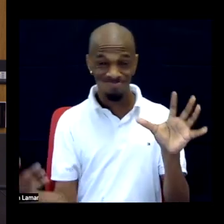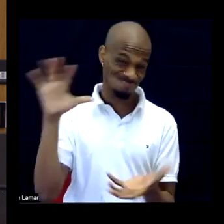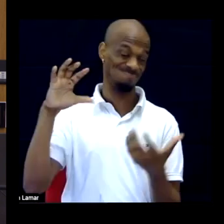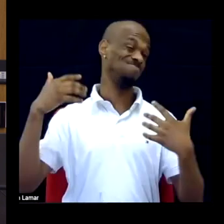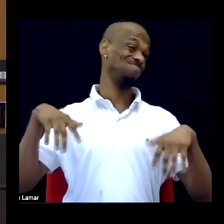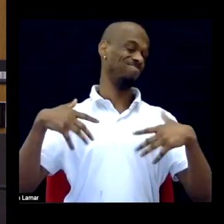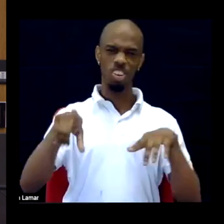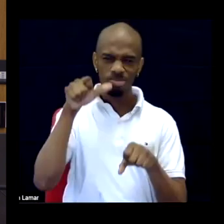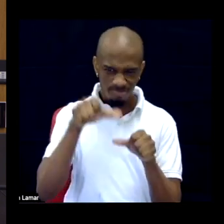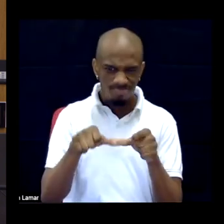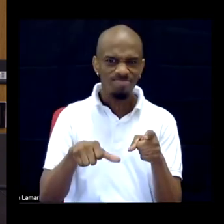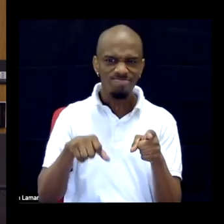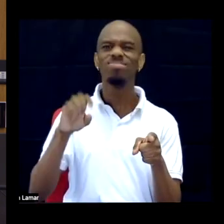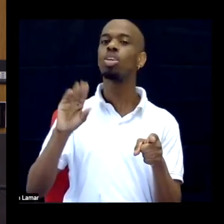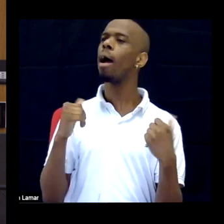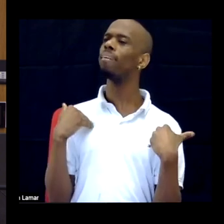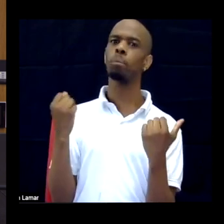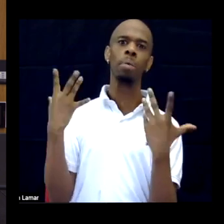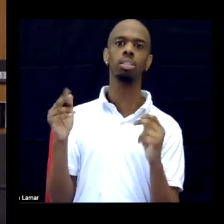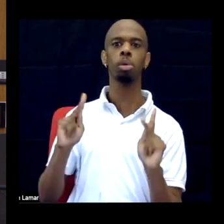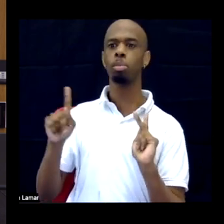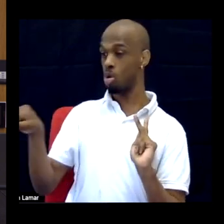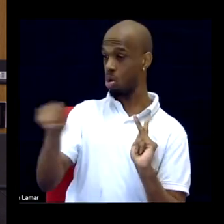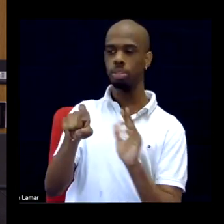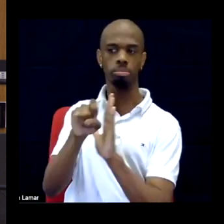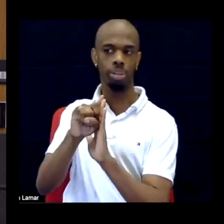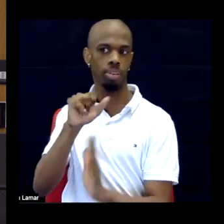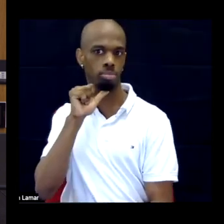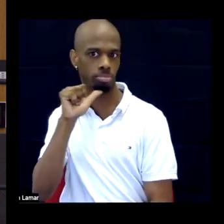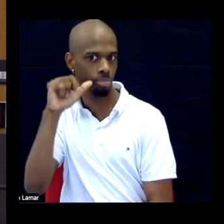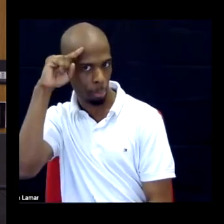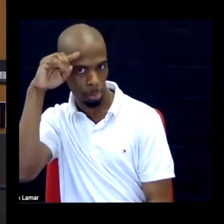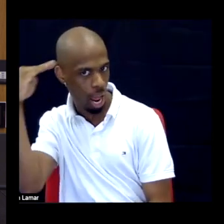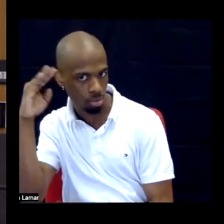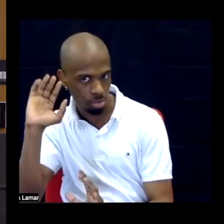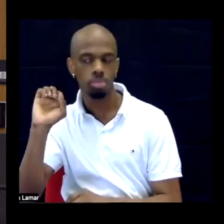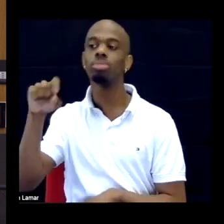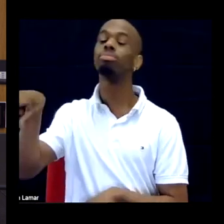I had a lot of folks, non-black folks, talk to me about the fact -- I would talk about